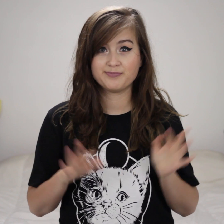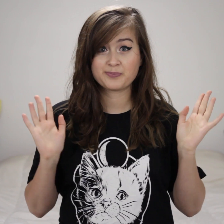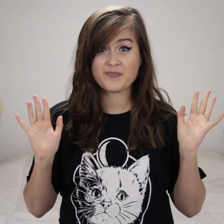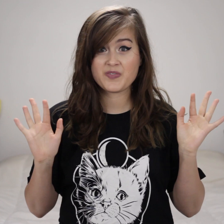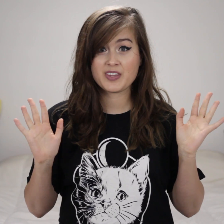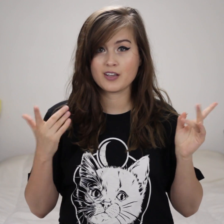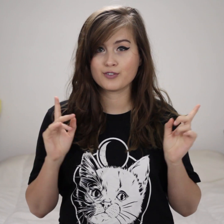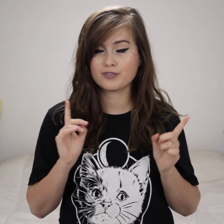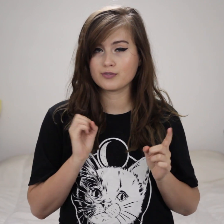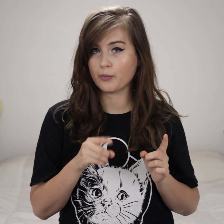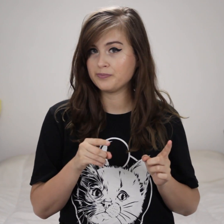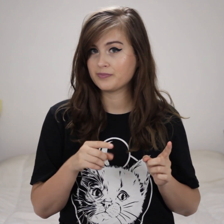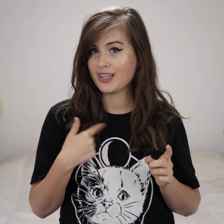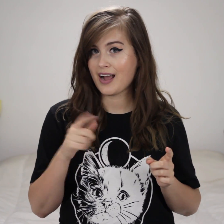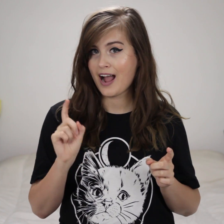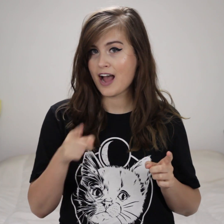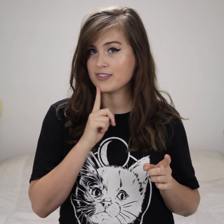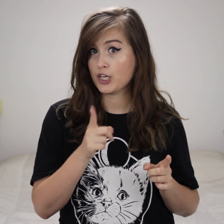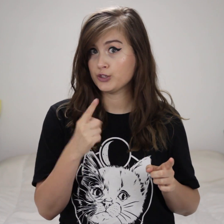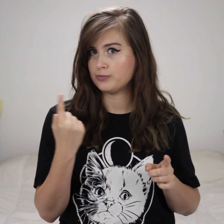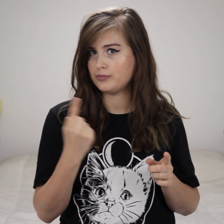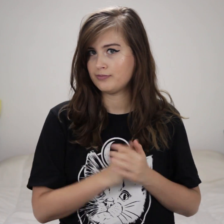Hello! I have something to tell you.